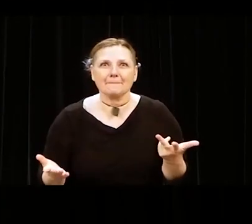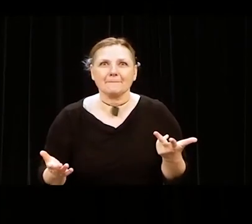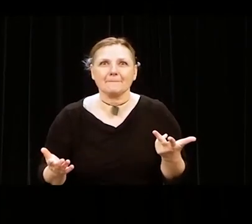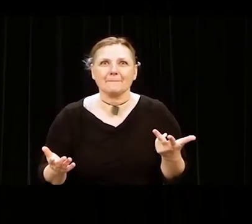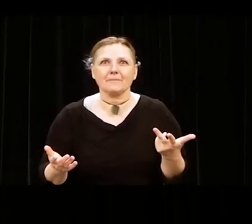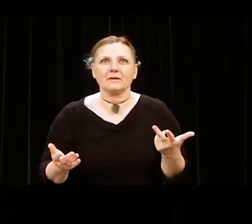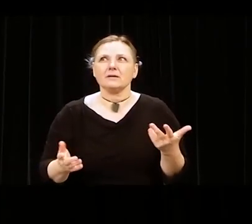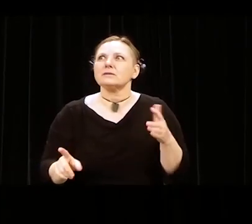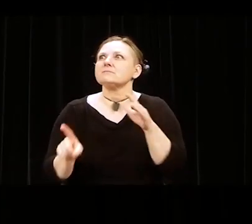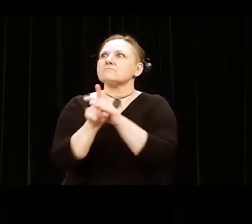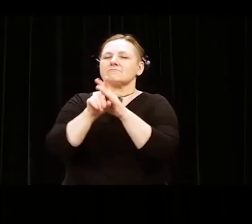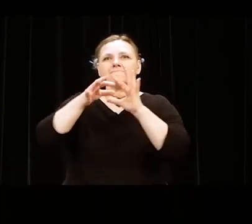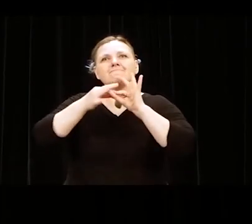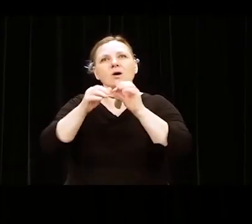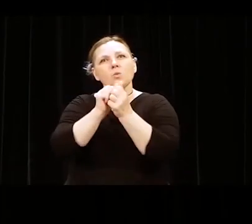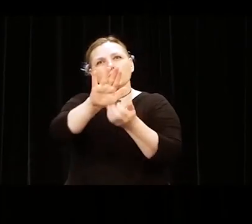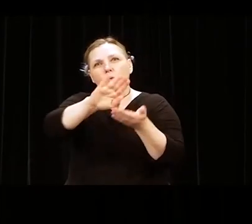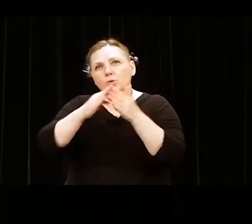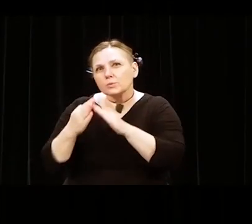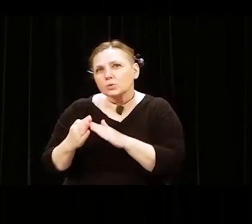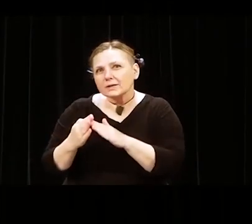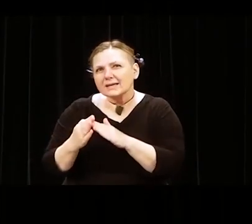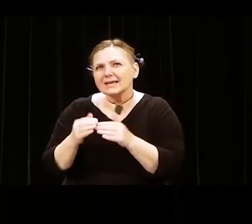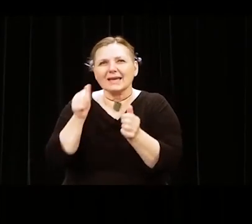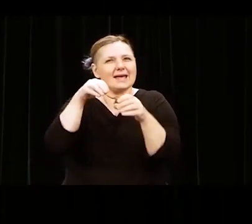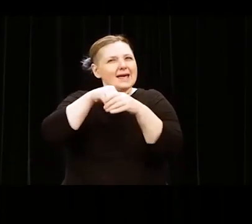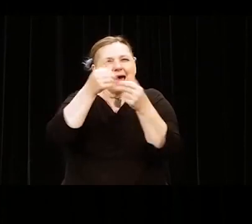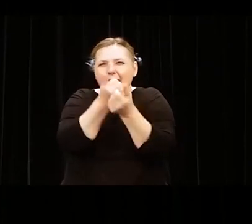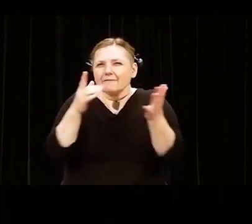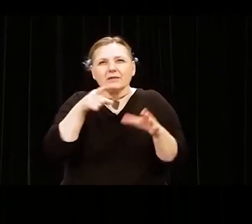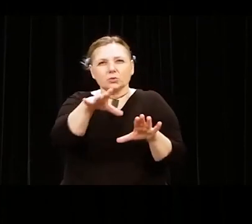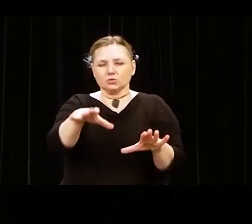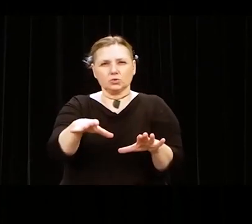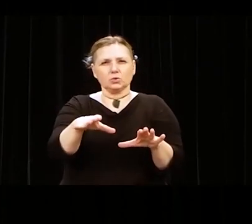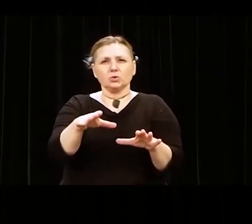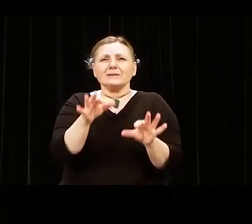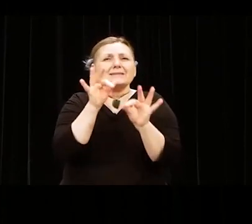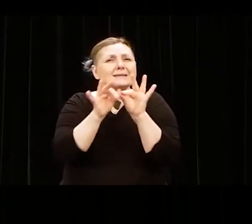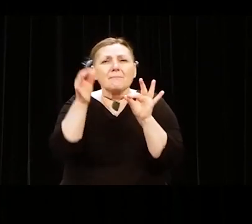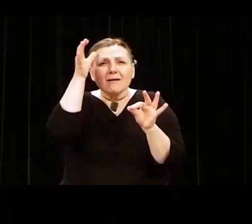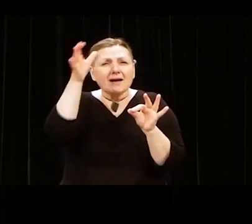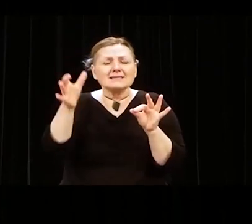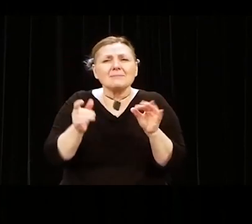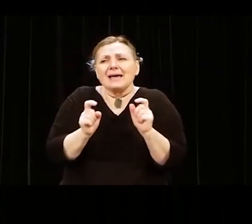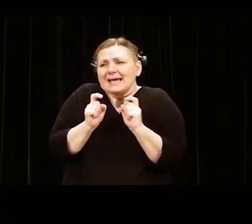Simply give. If everyone “se pórtate bien"